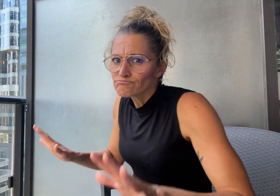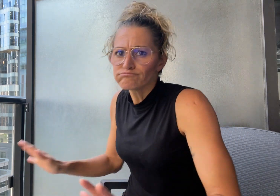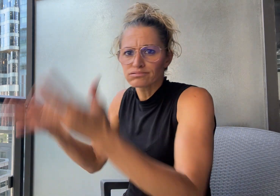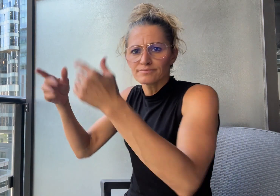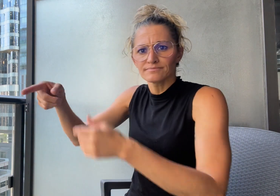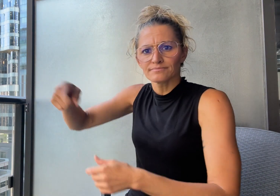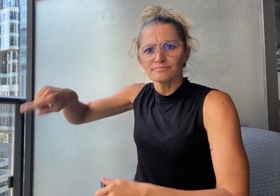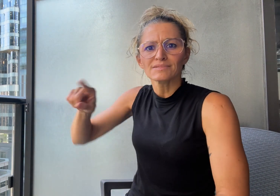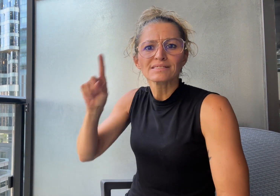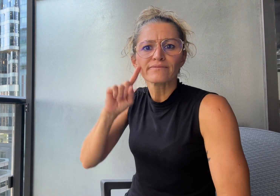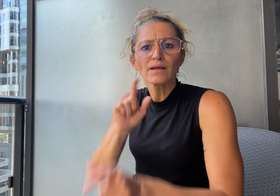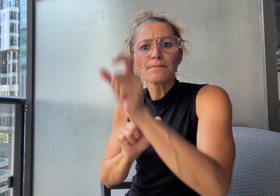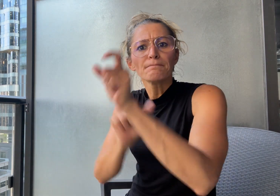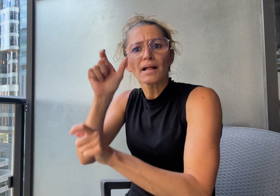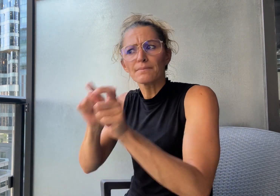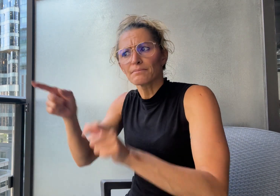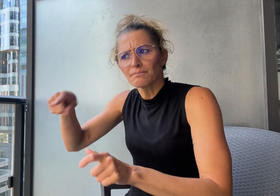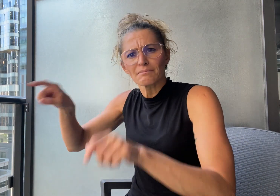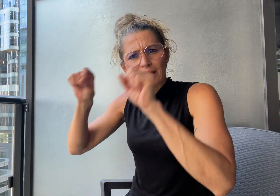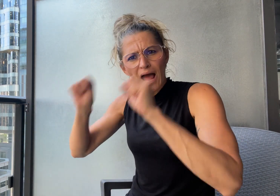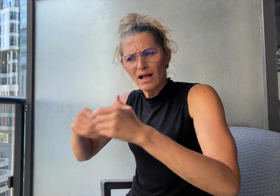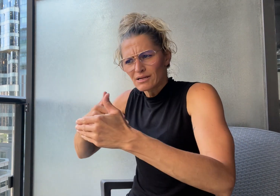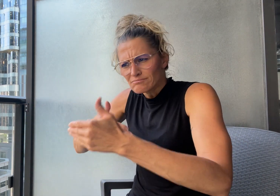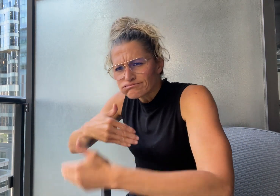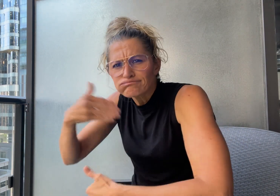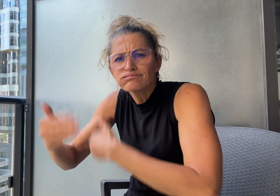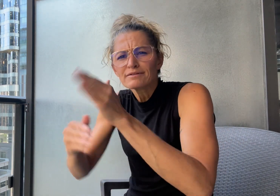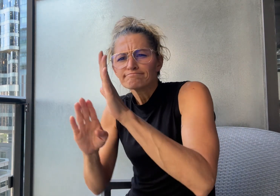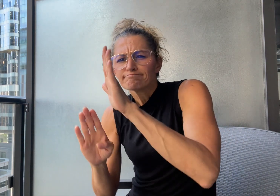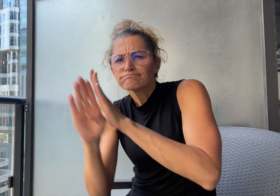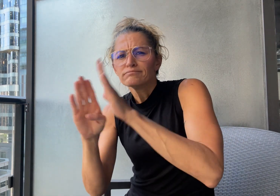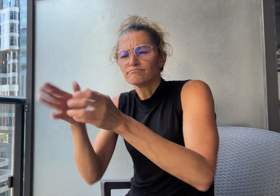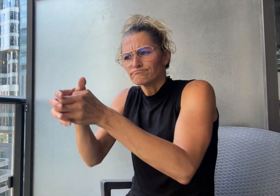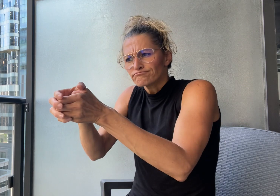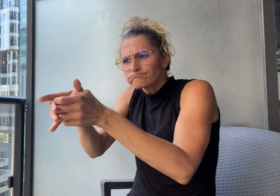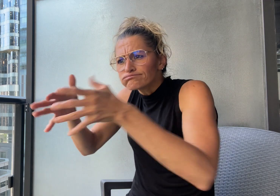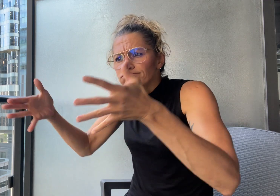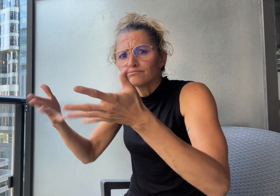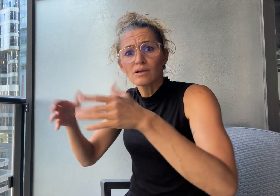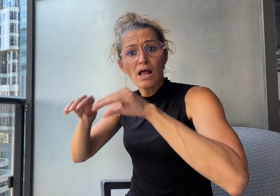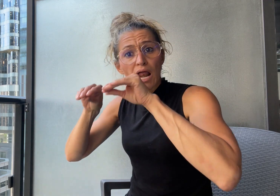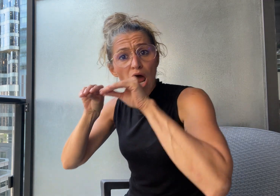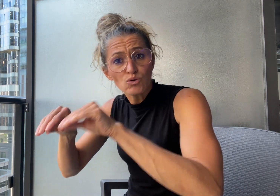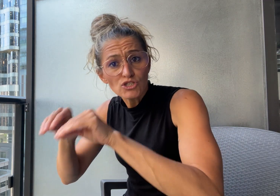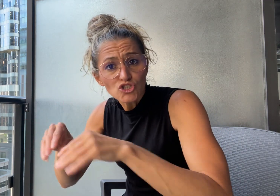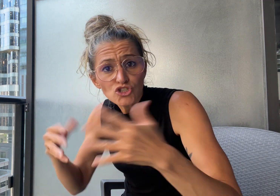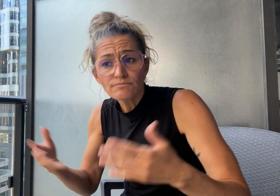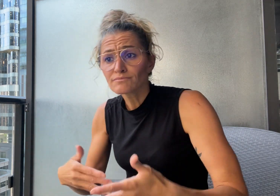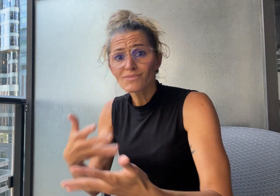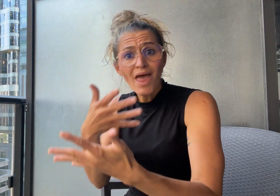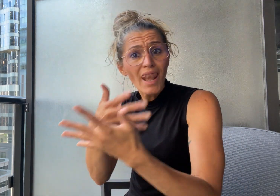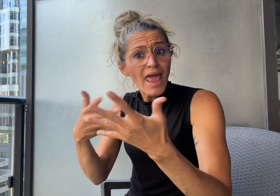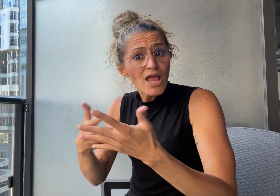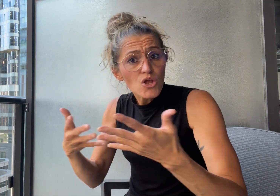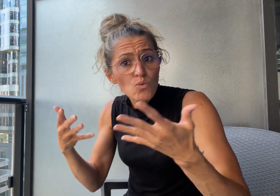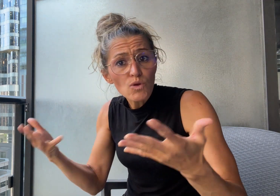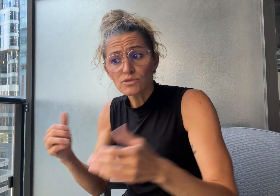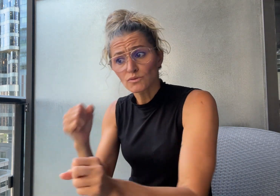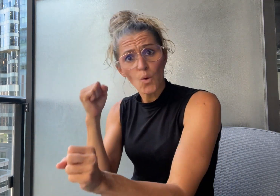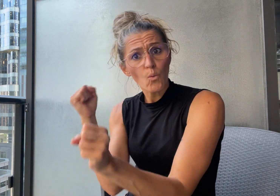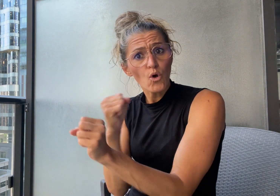language, employment, and their community. They also raise